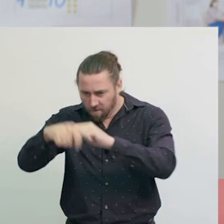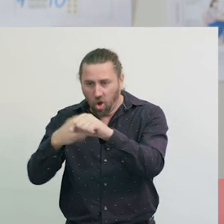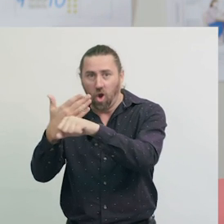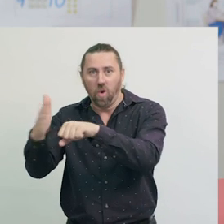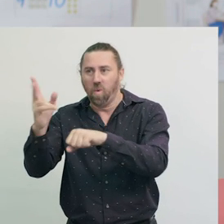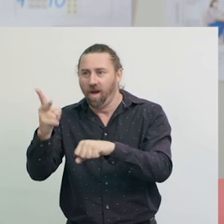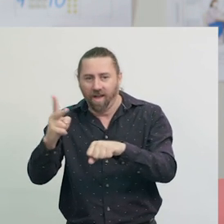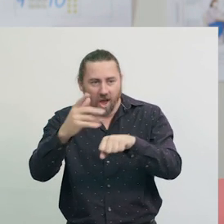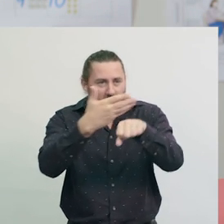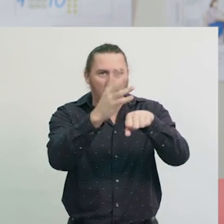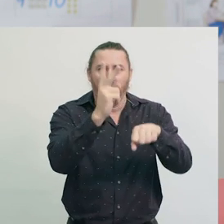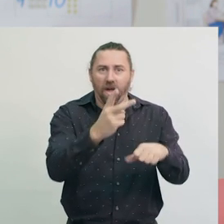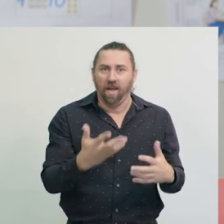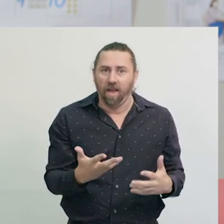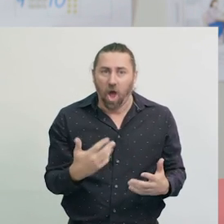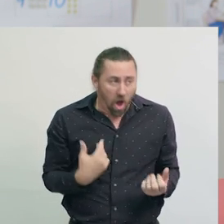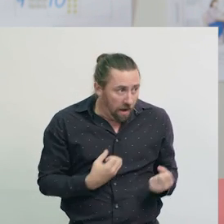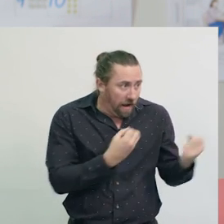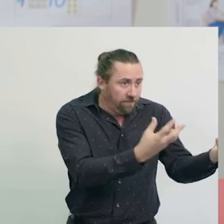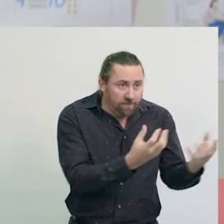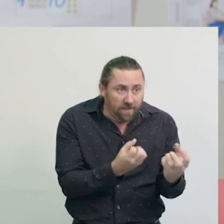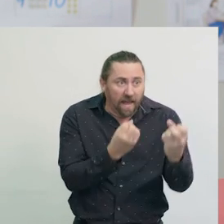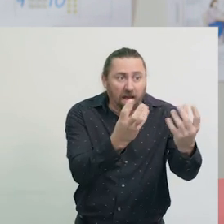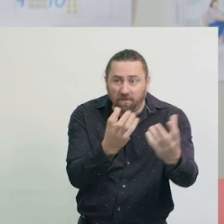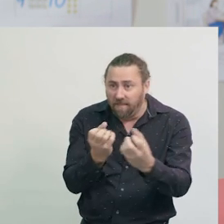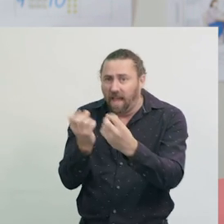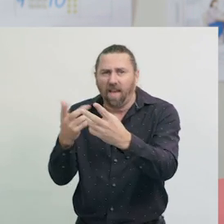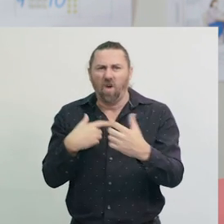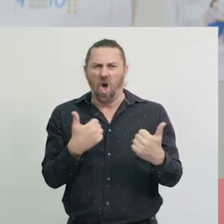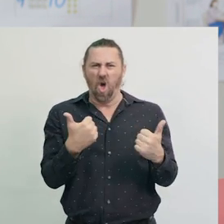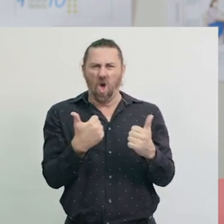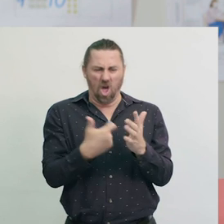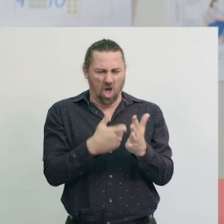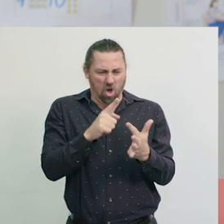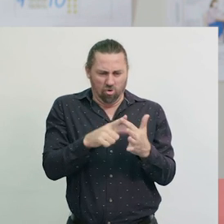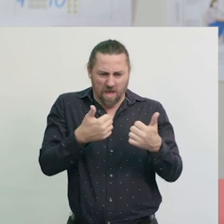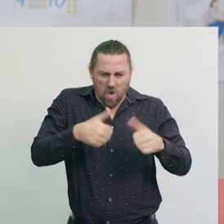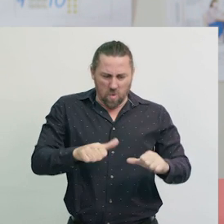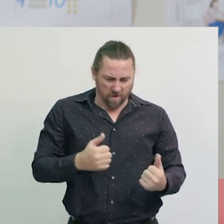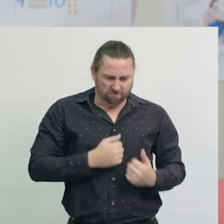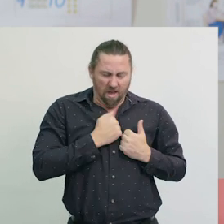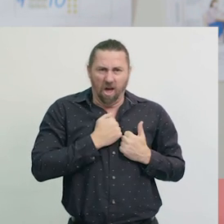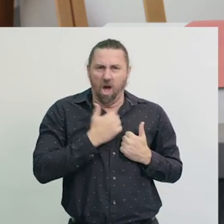If they have more used materials, they won't have to use up so much of Earth’s resources.